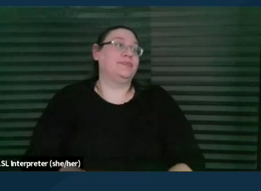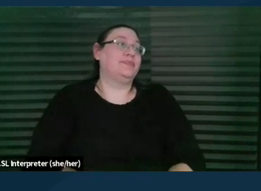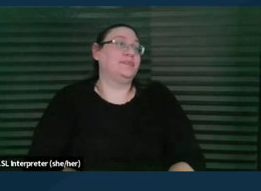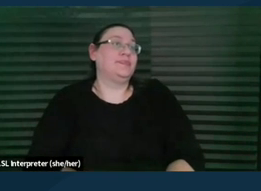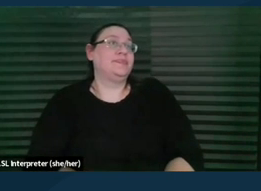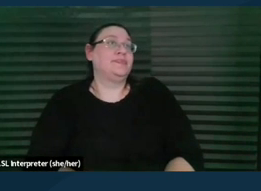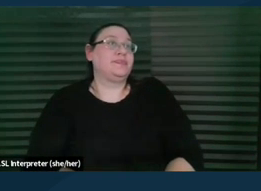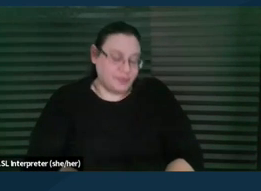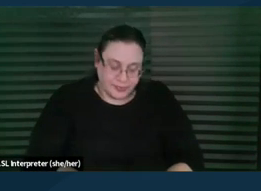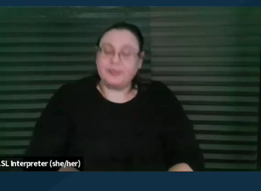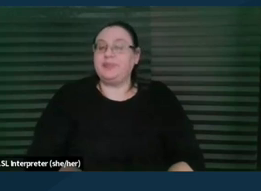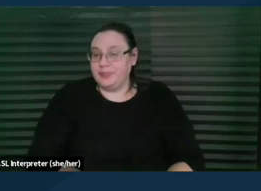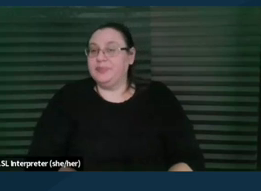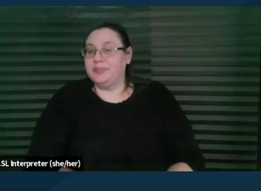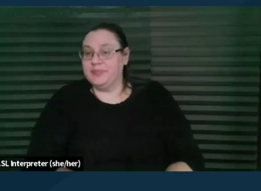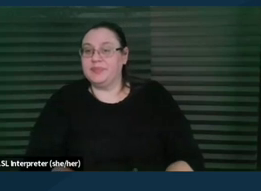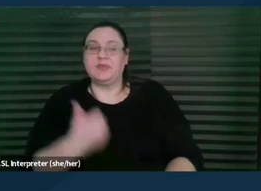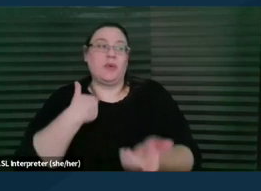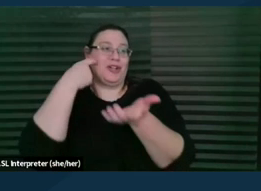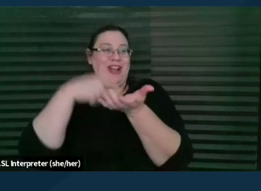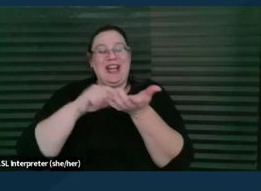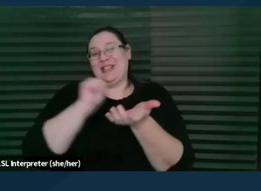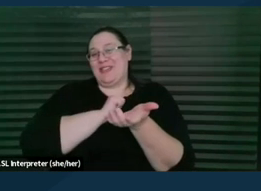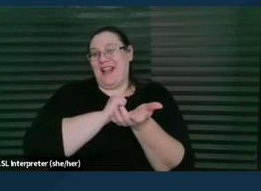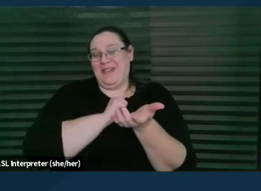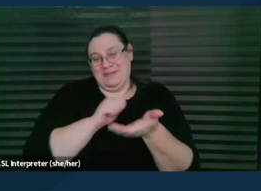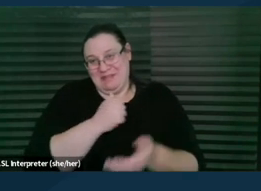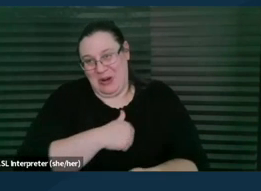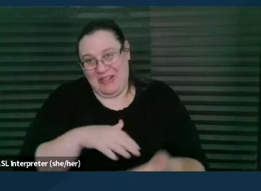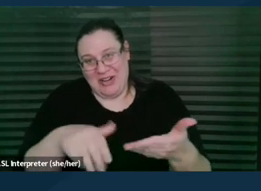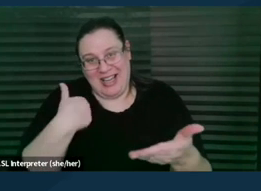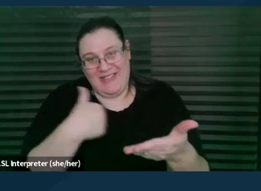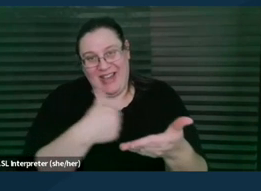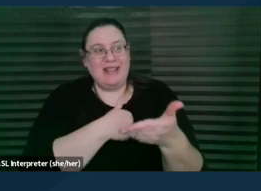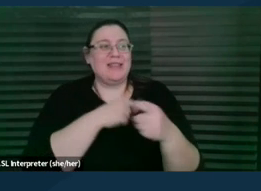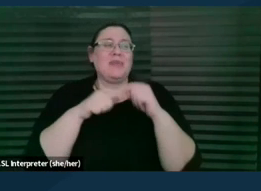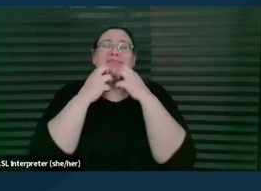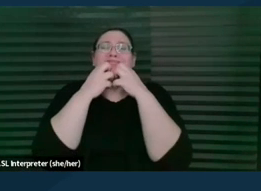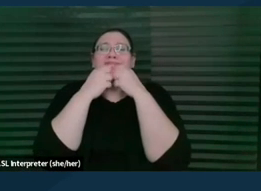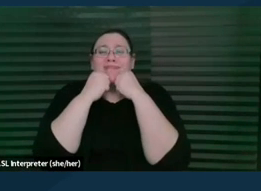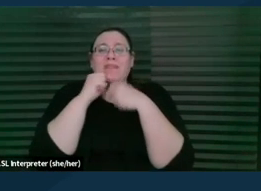So I, we just wanted to give a shout-out to ourselves, forgive us, but we care about this work. We work really hard on it.